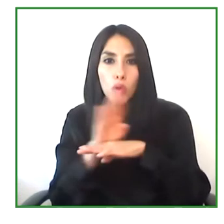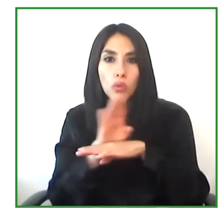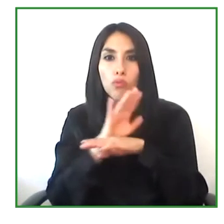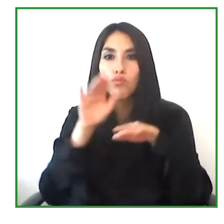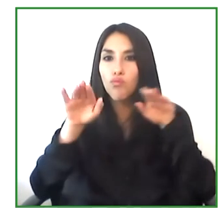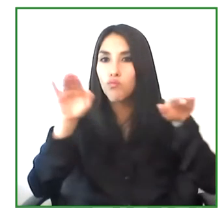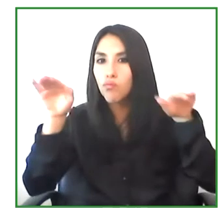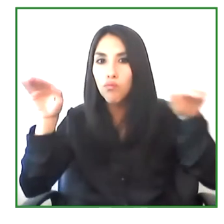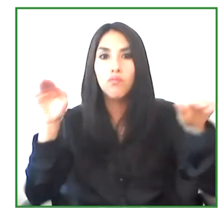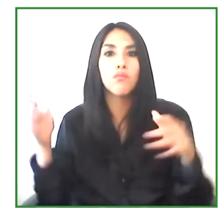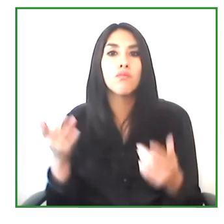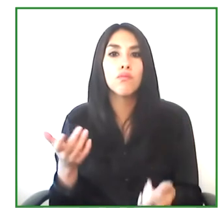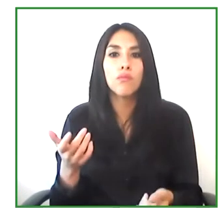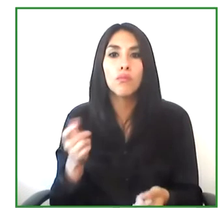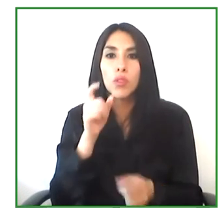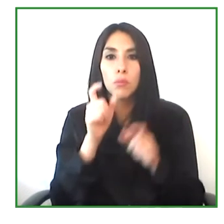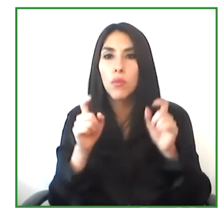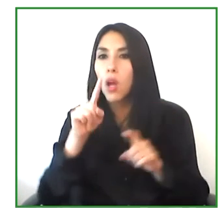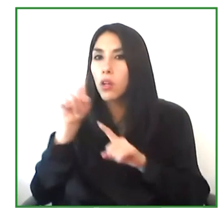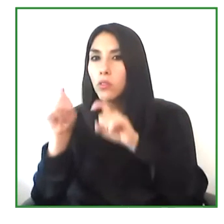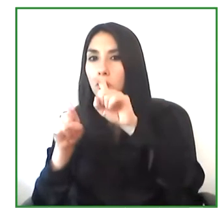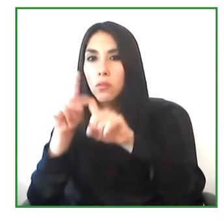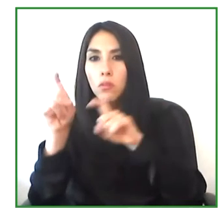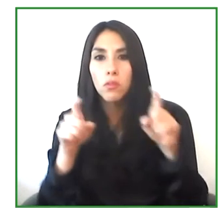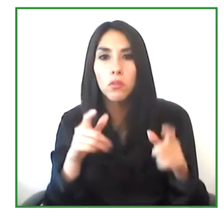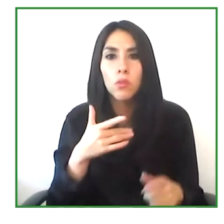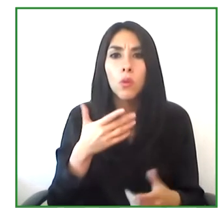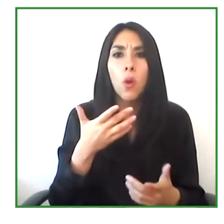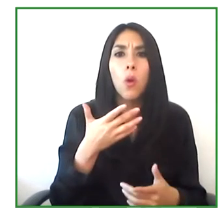and with our candidates to measure their their satisfaction.